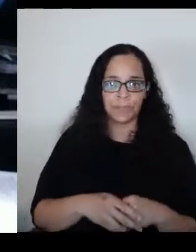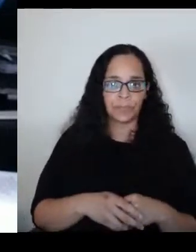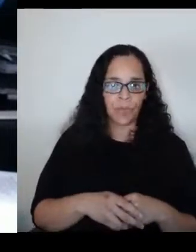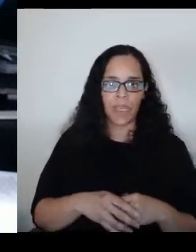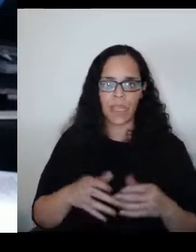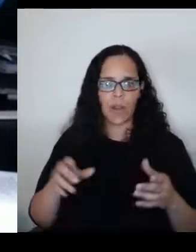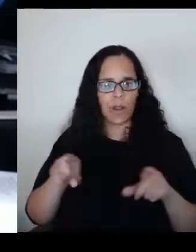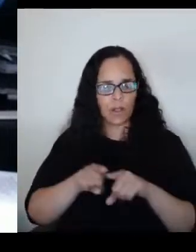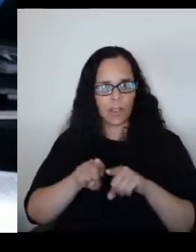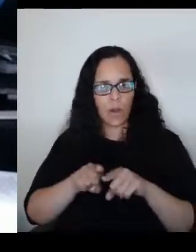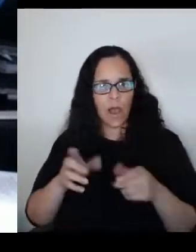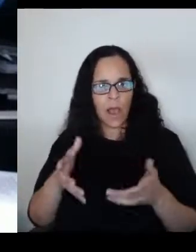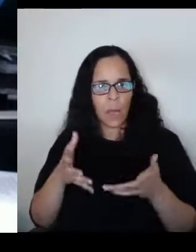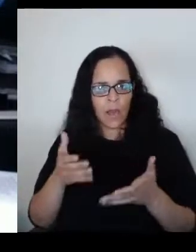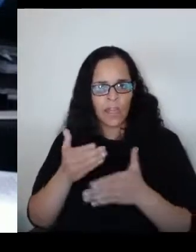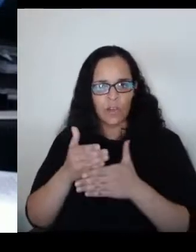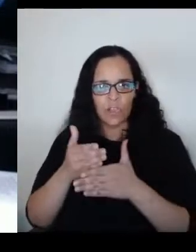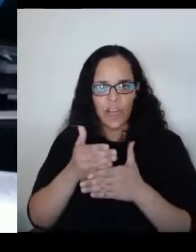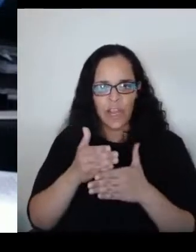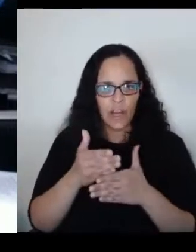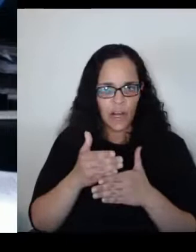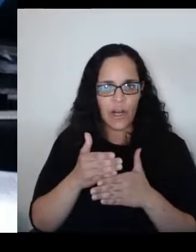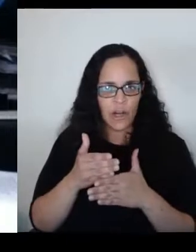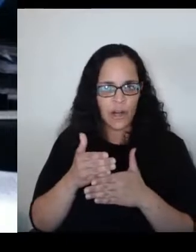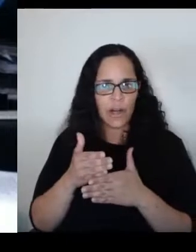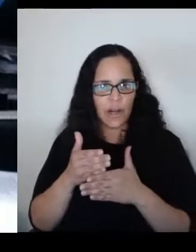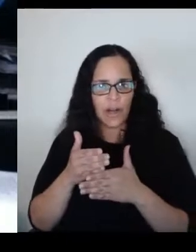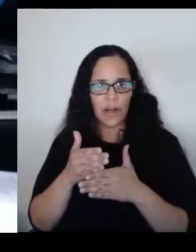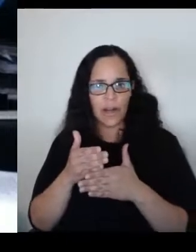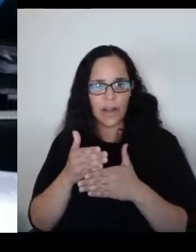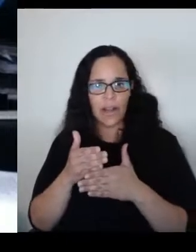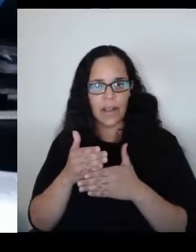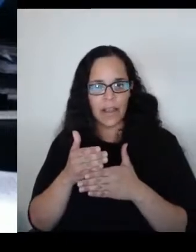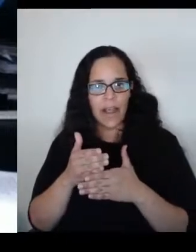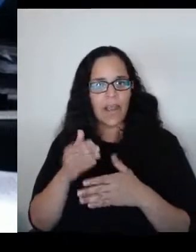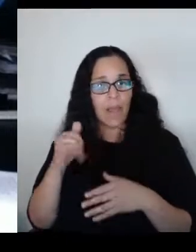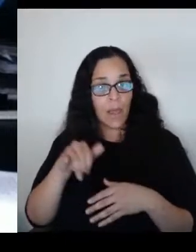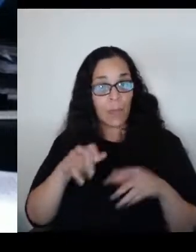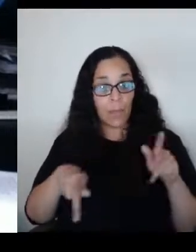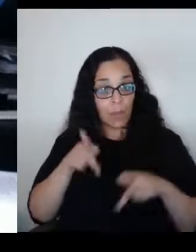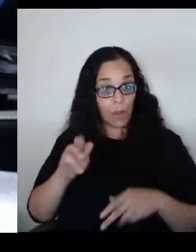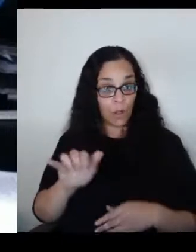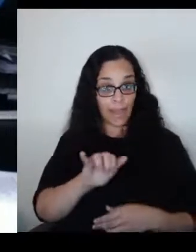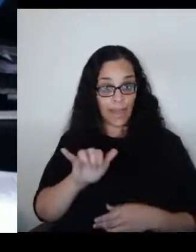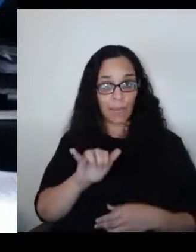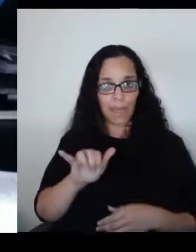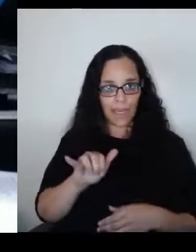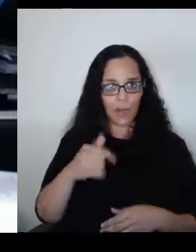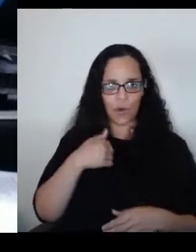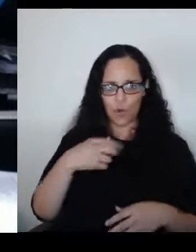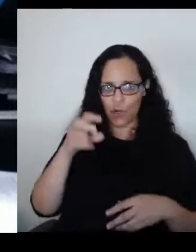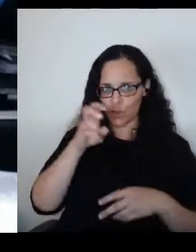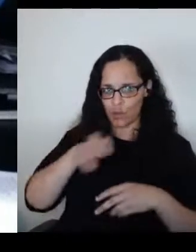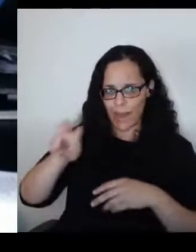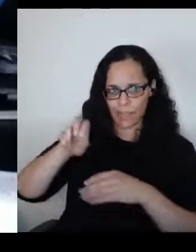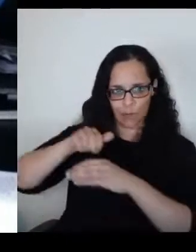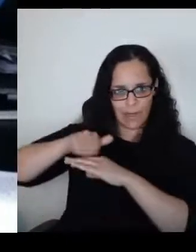there was people like myself who were transported out of Germany and Austria mostly.